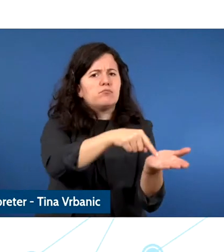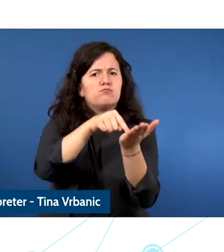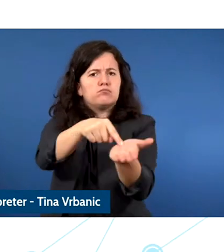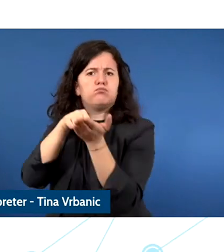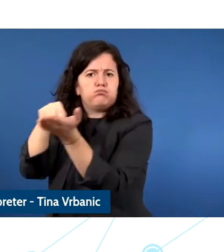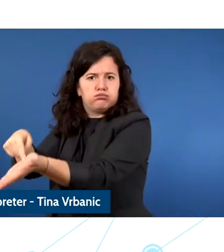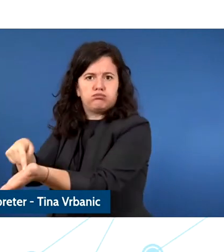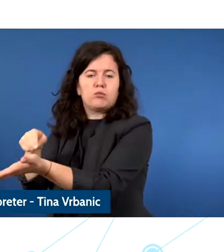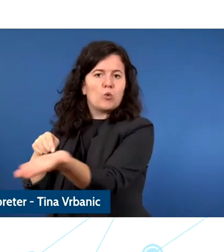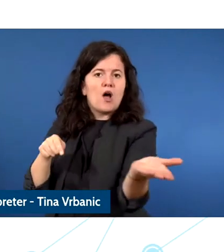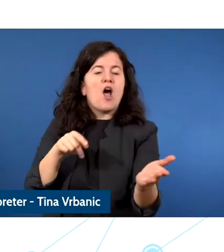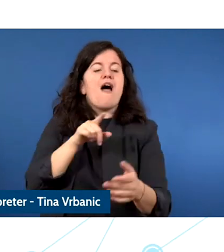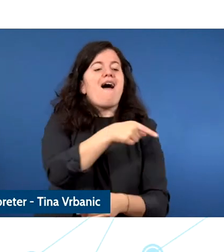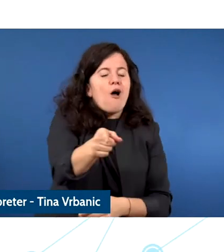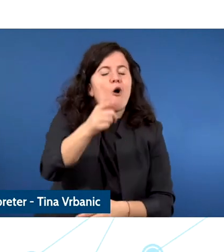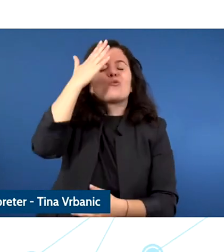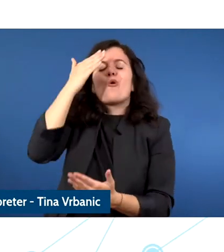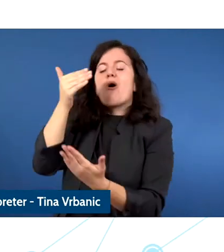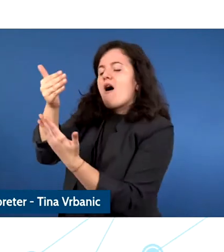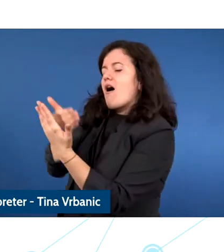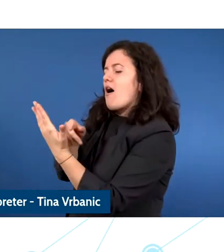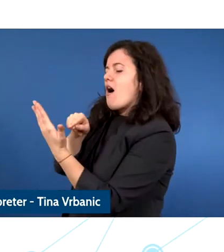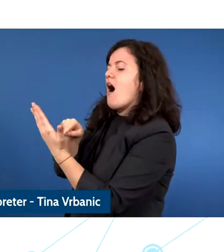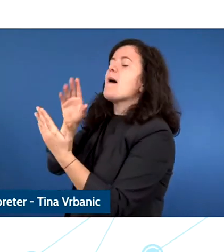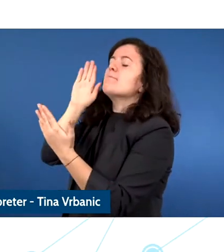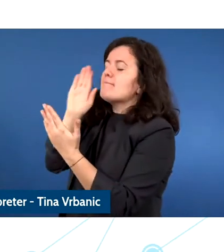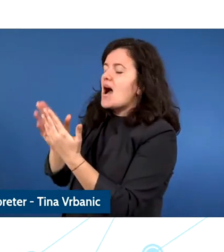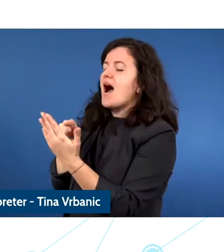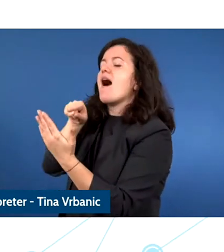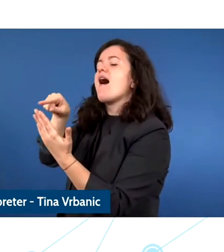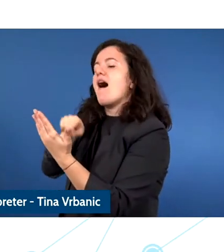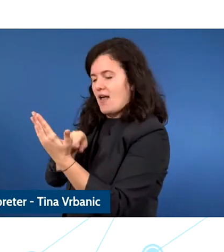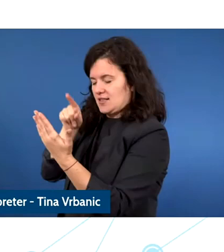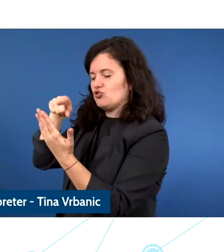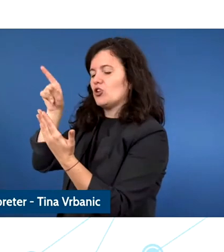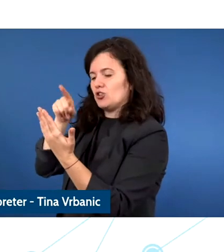children's data through the educational platform is being done.